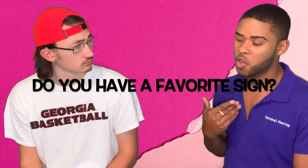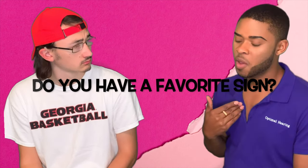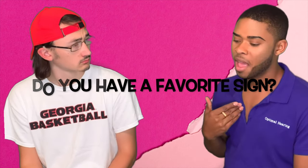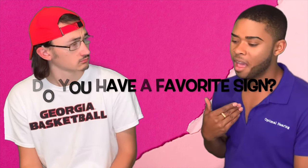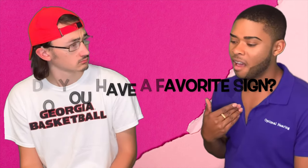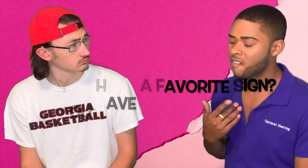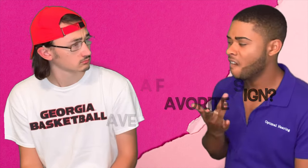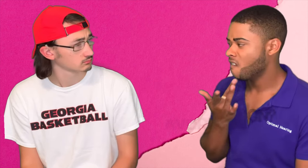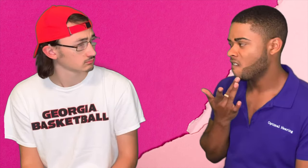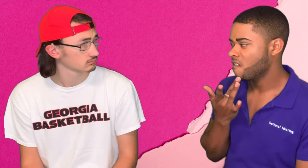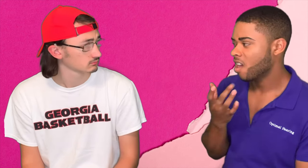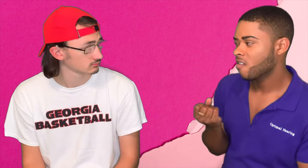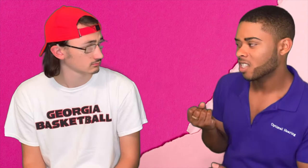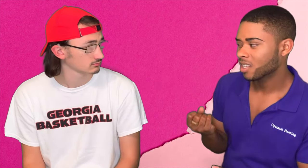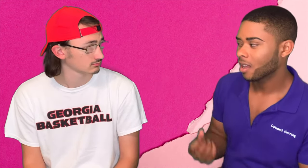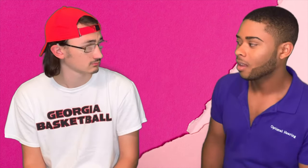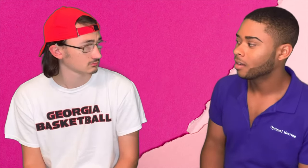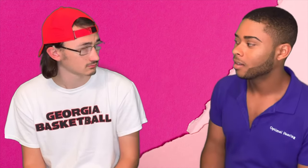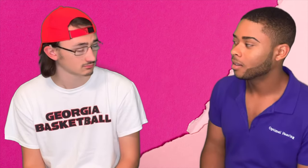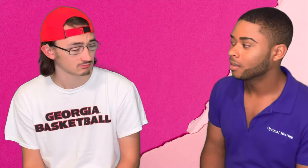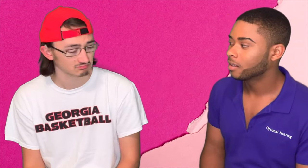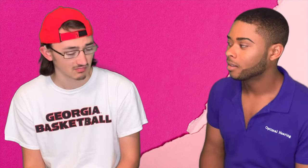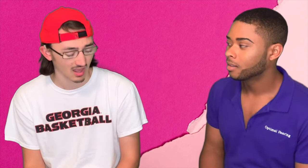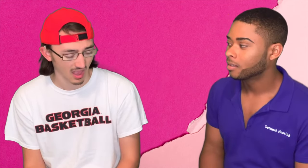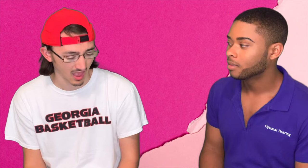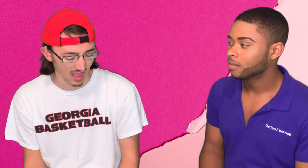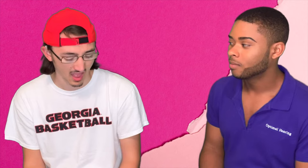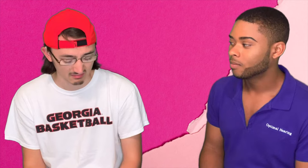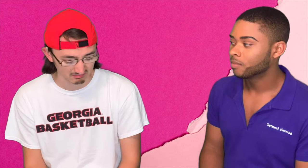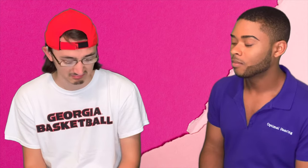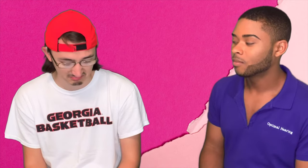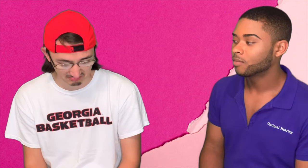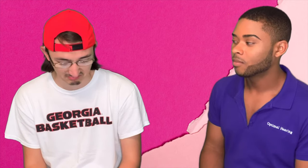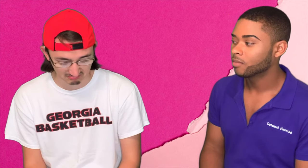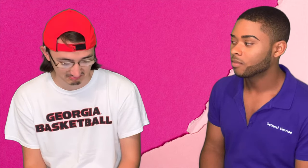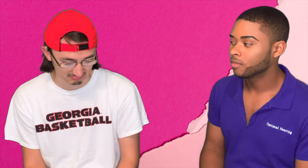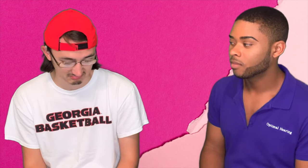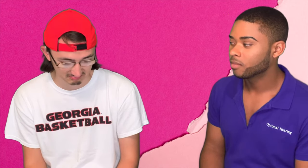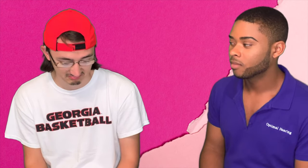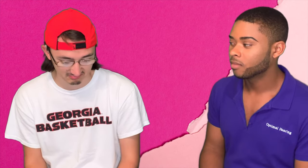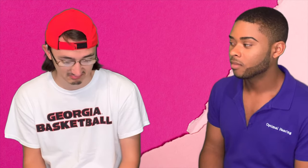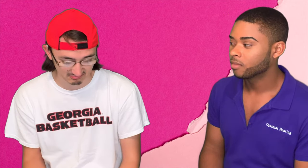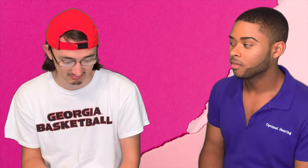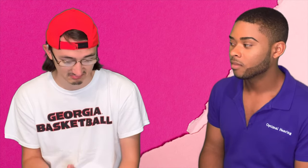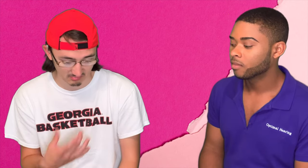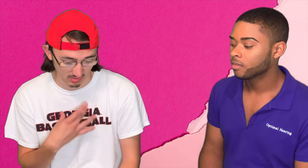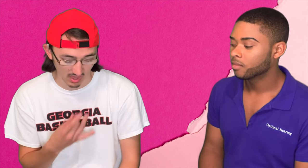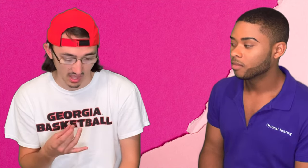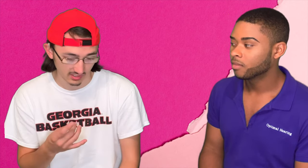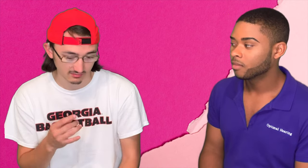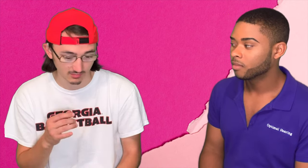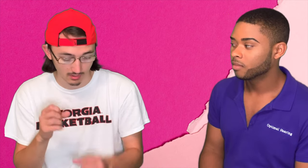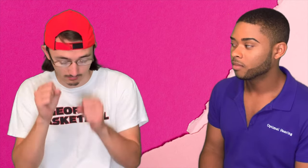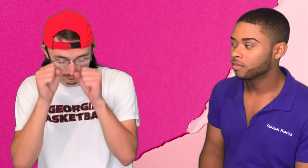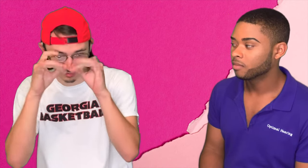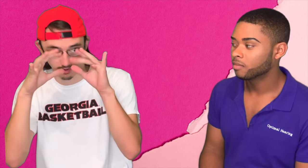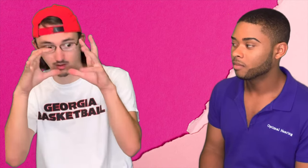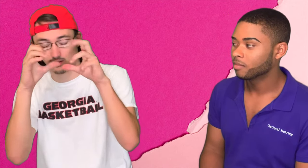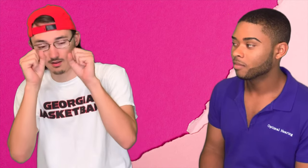Bryce: Do you have a favorite sign? Luke: Um, I like